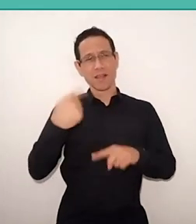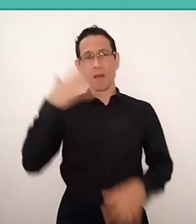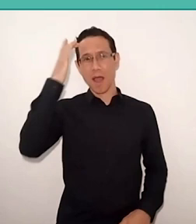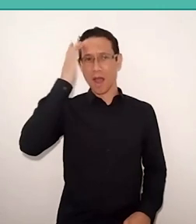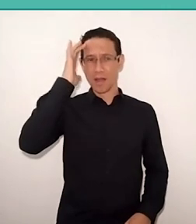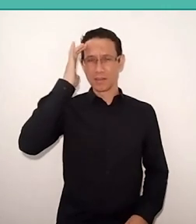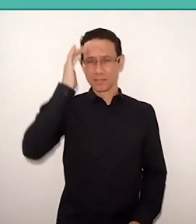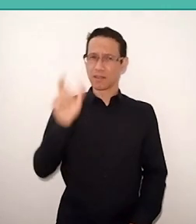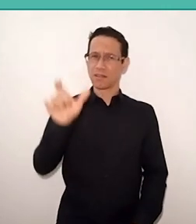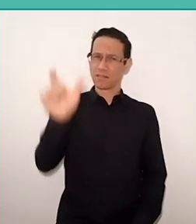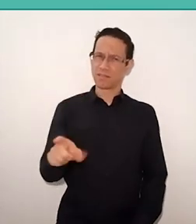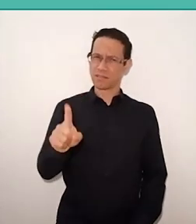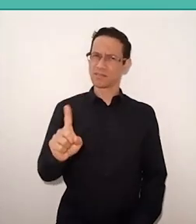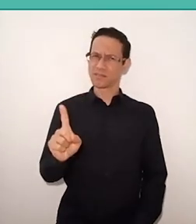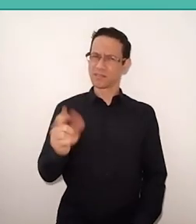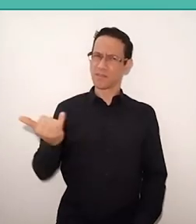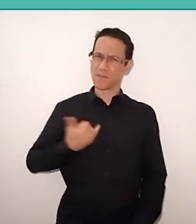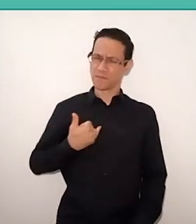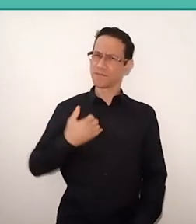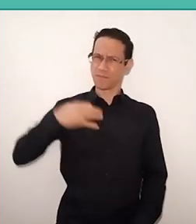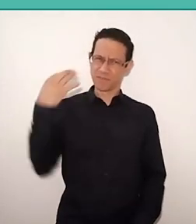didn't speak to me totally by Paulo Freire.